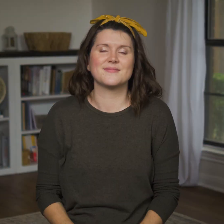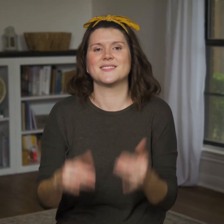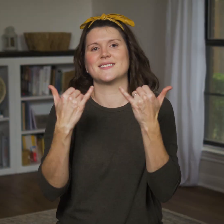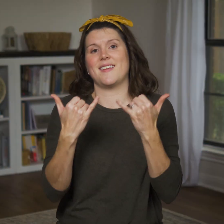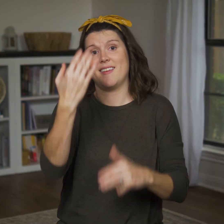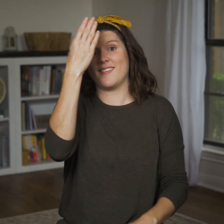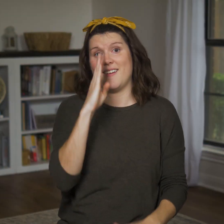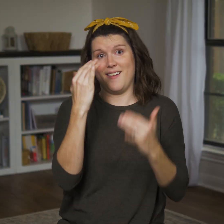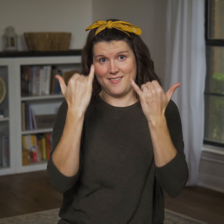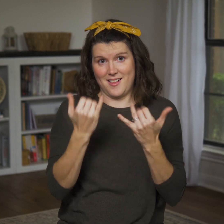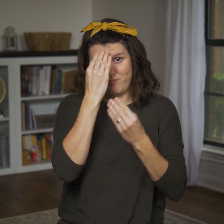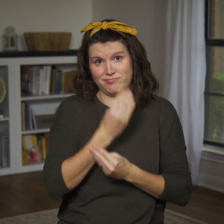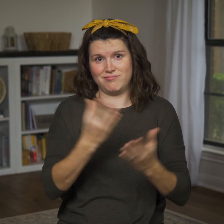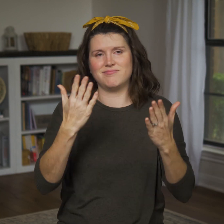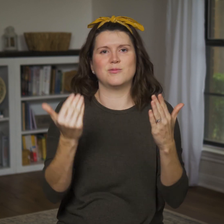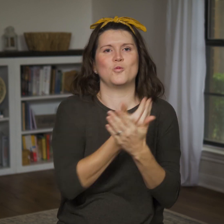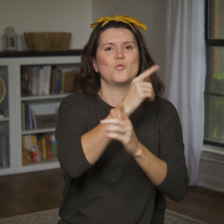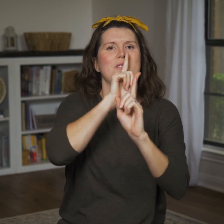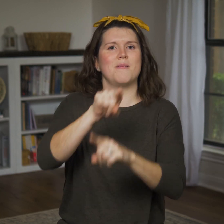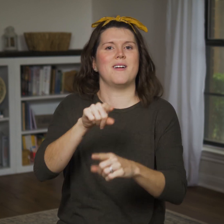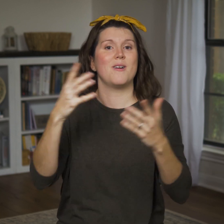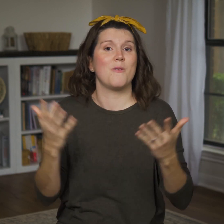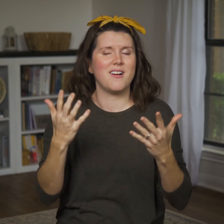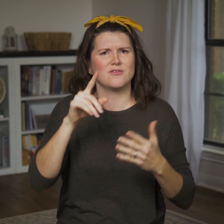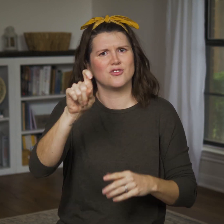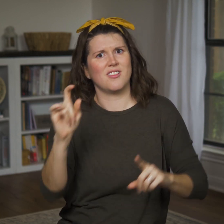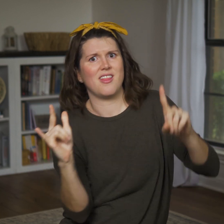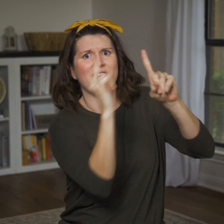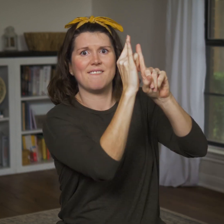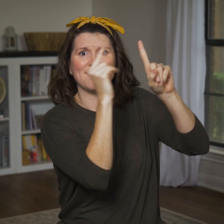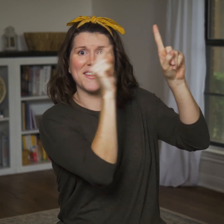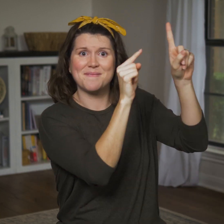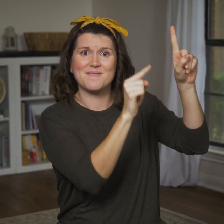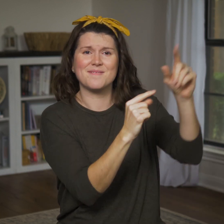Today God opens with a command to love Him.